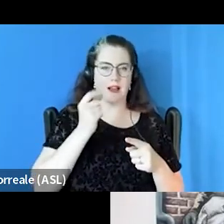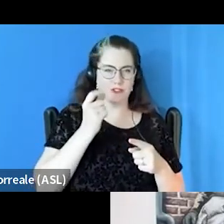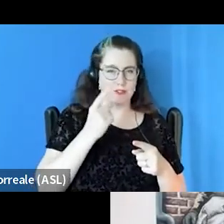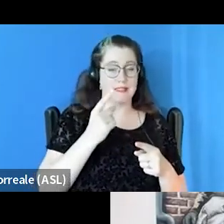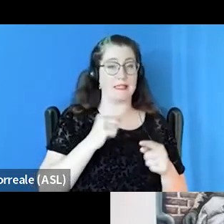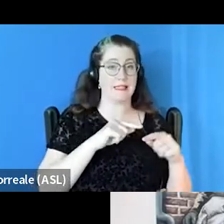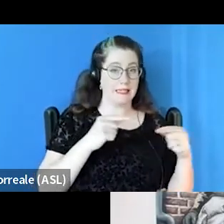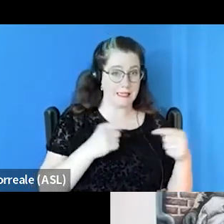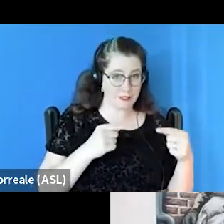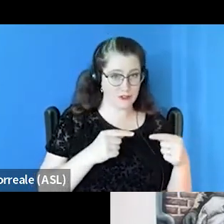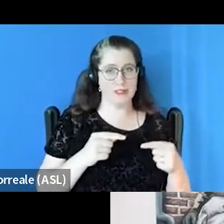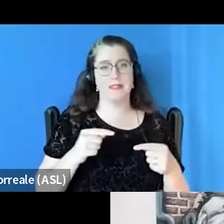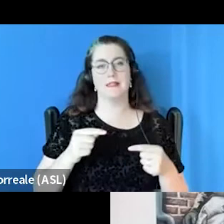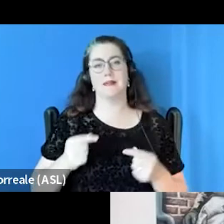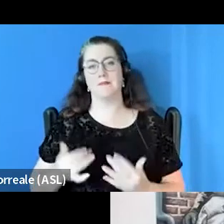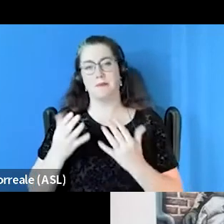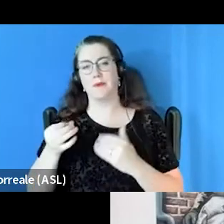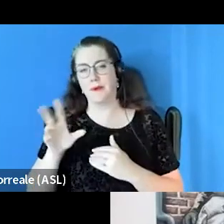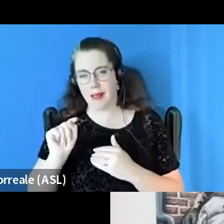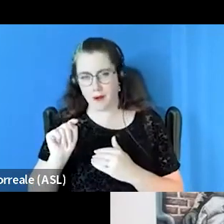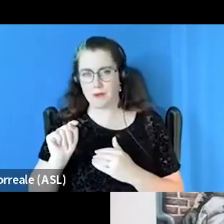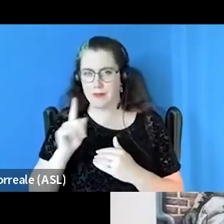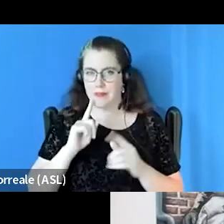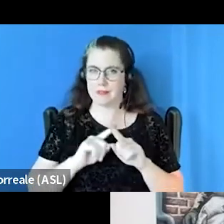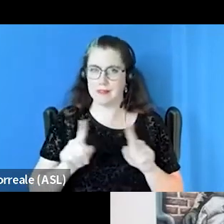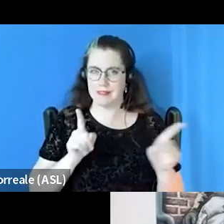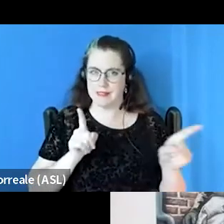and to the earlier point that those are very distinct.